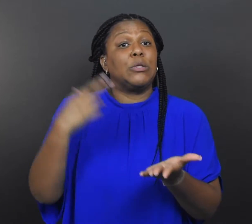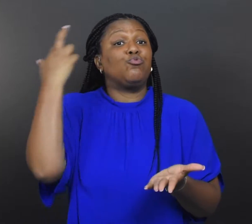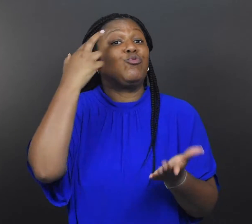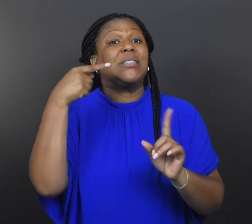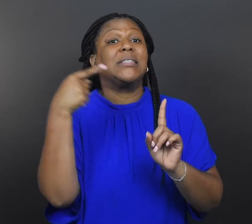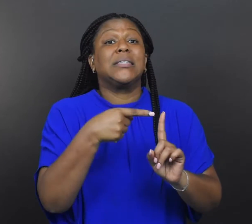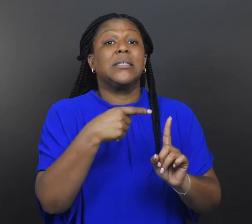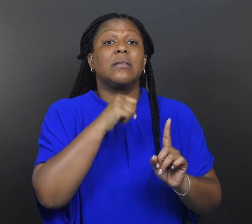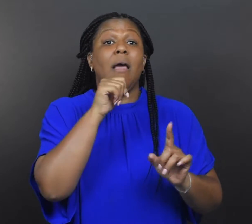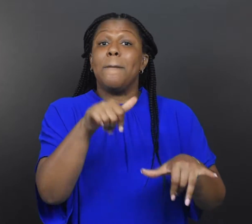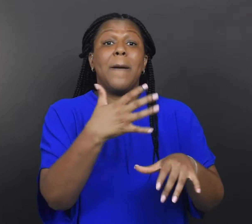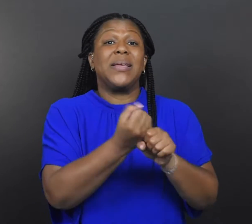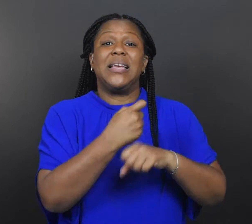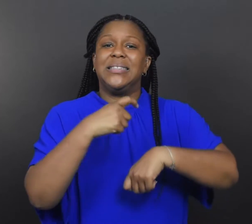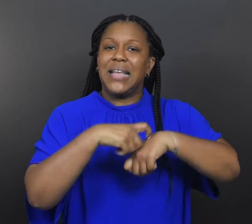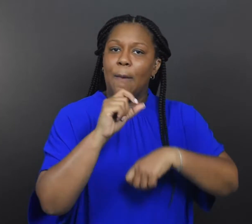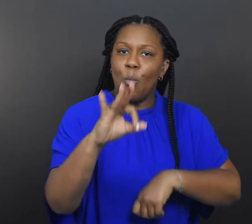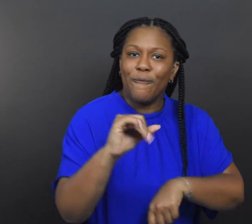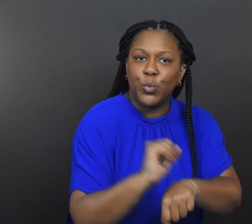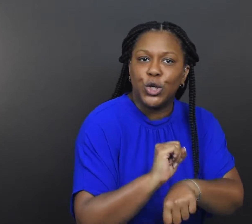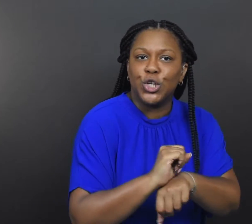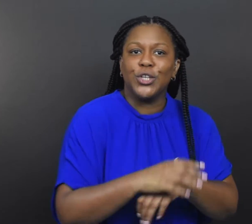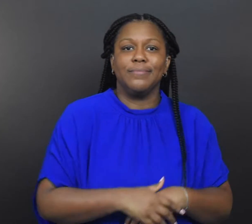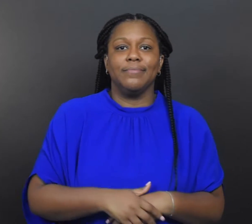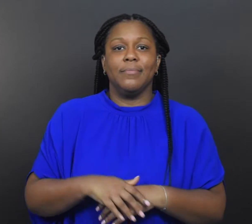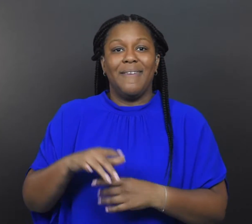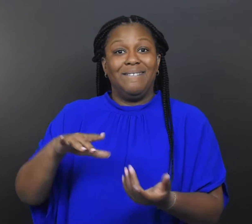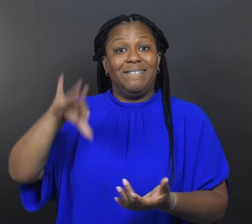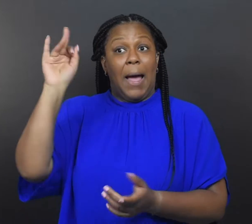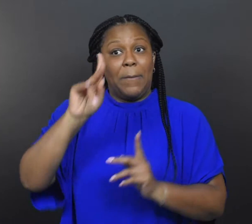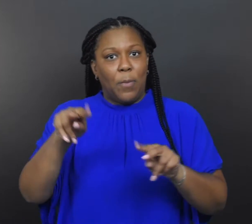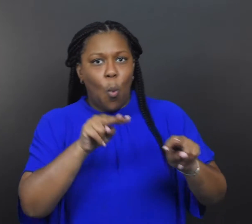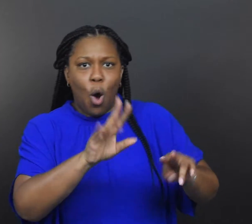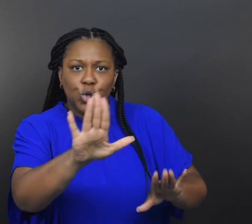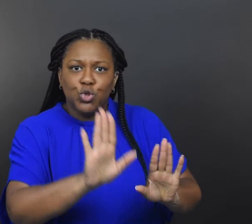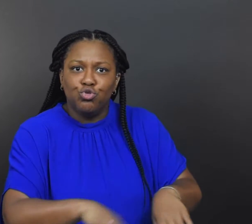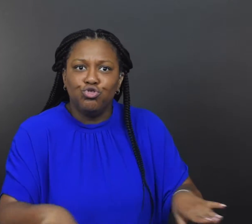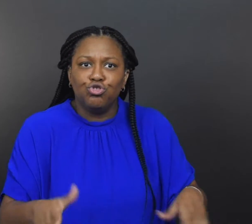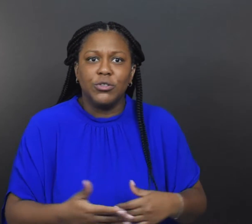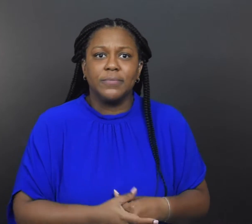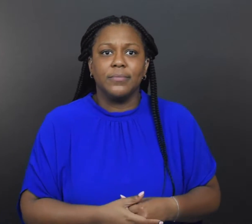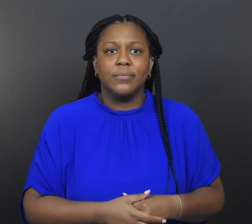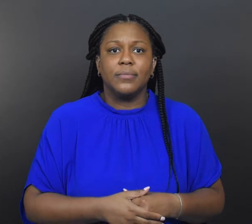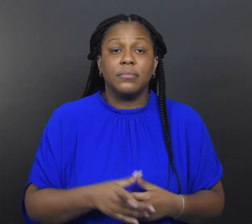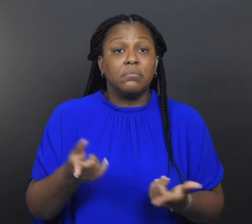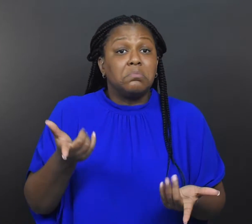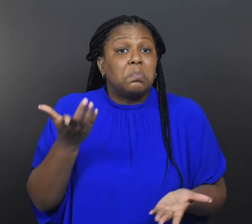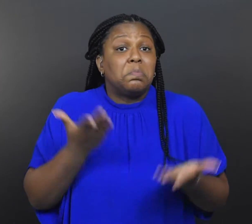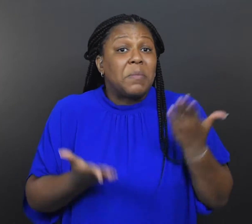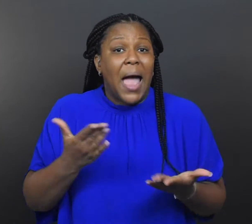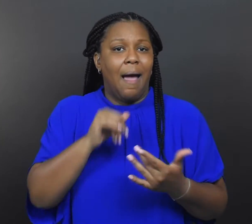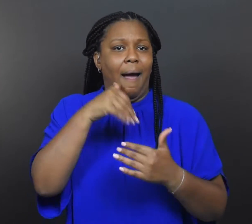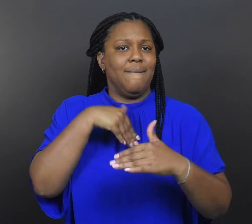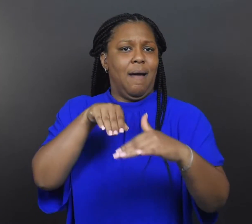Sometimes the reason is not being able to get time off from work or to find someone to watch your children.